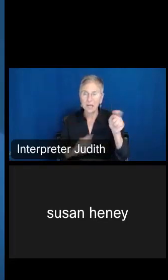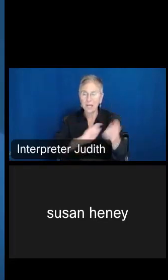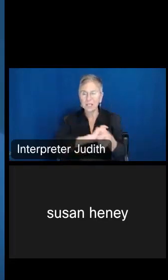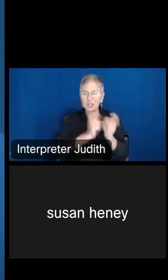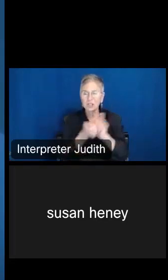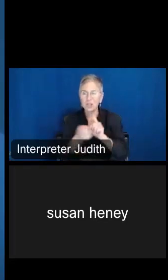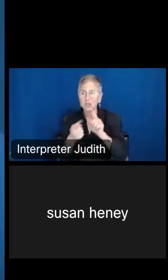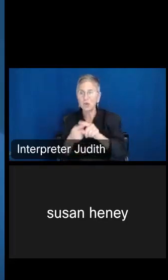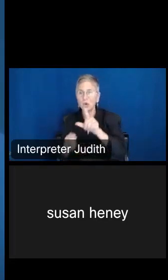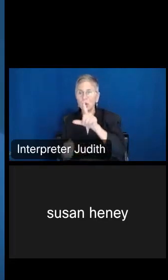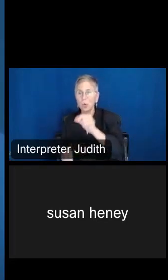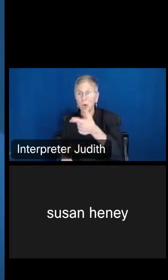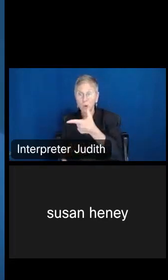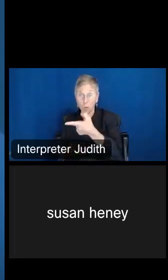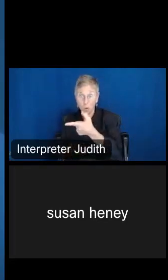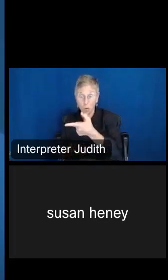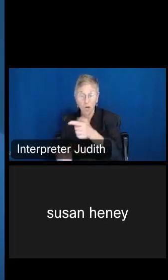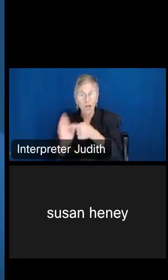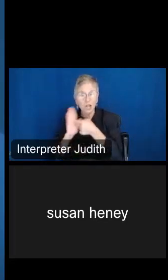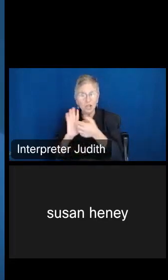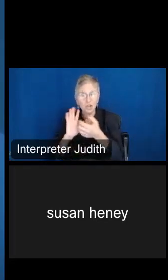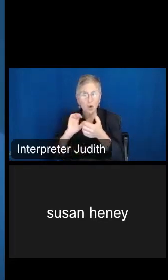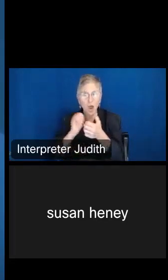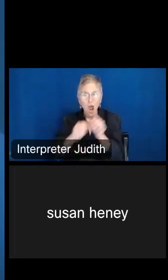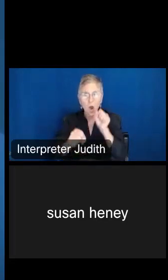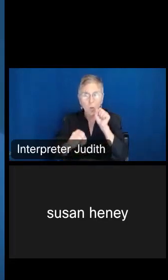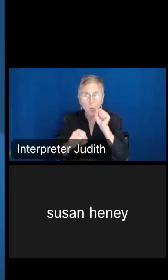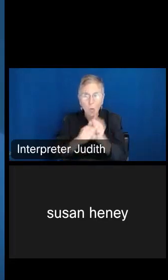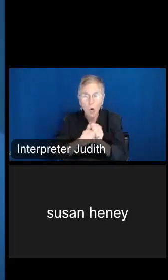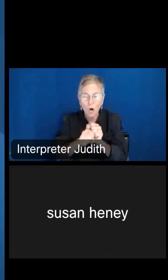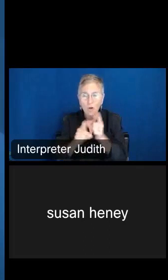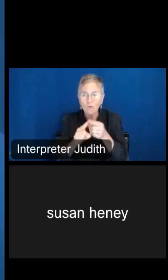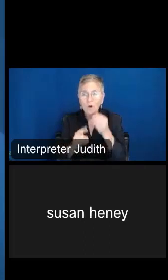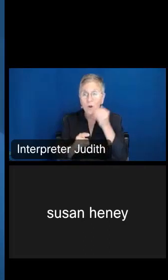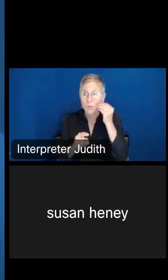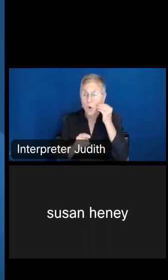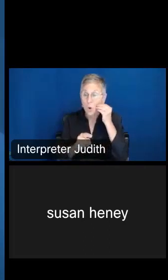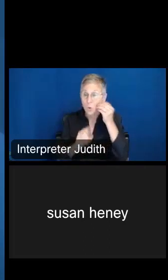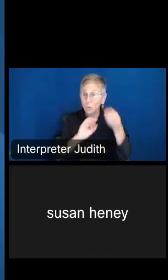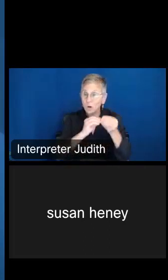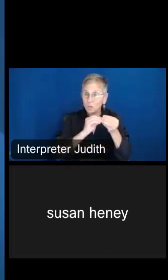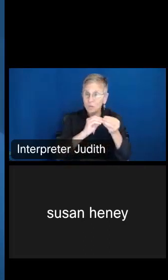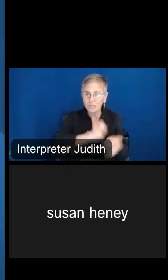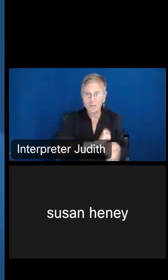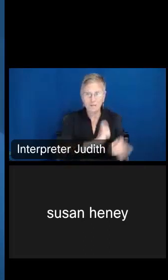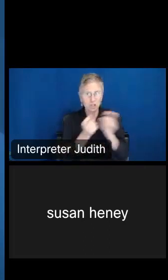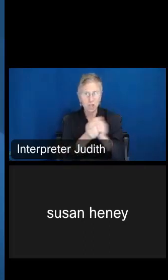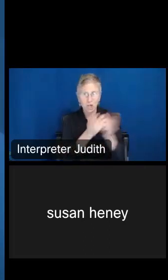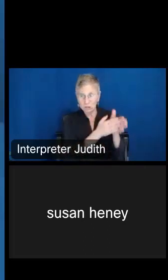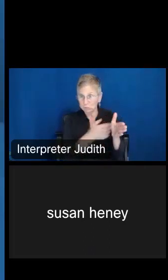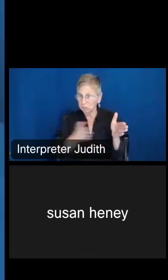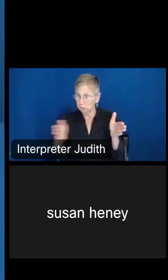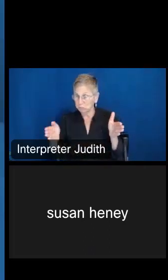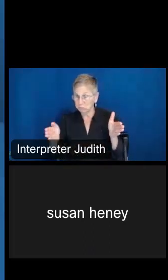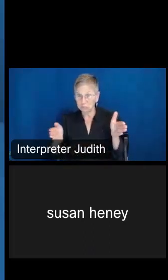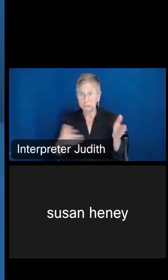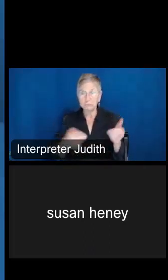really show how the work-at-home rates have changed over that time period. I also want